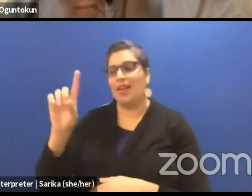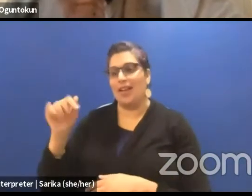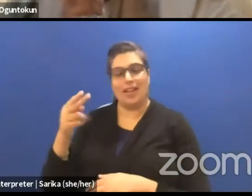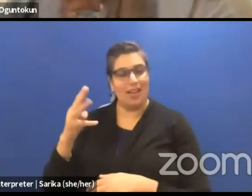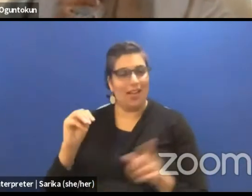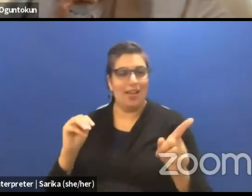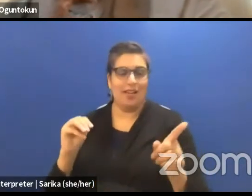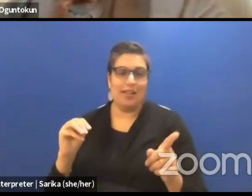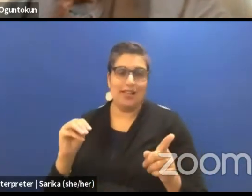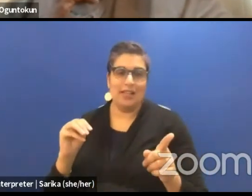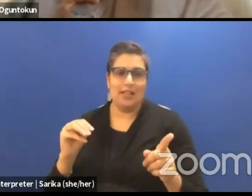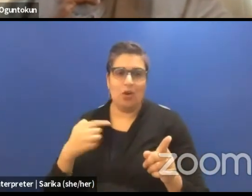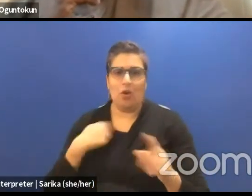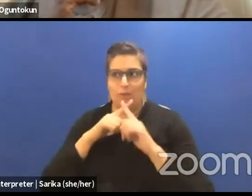I think a muted, no, I'm not muted.